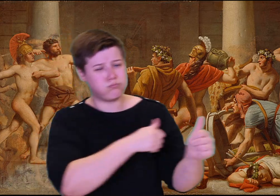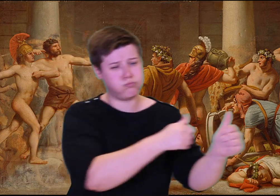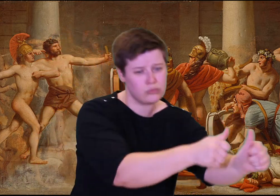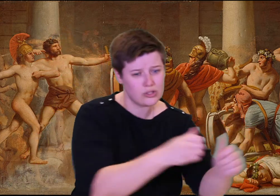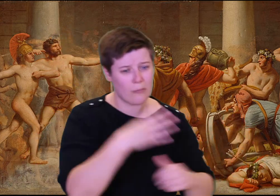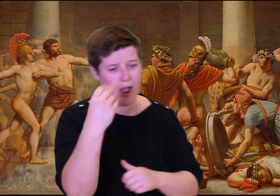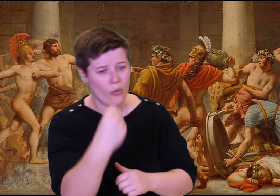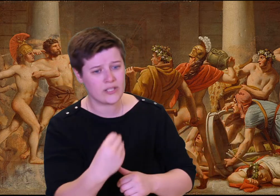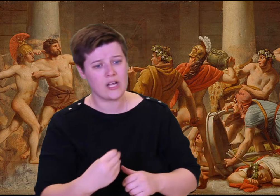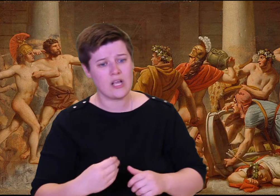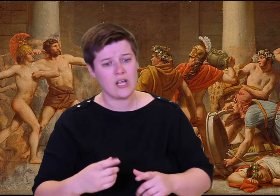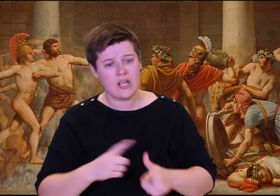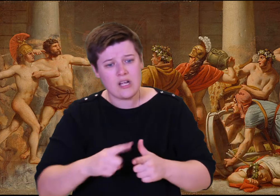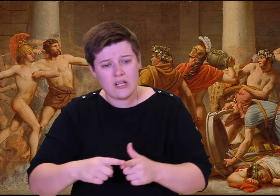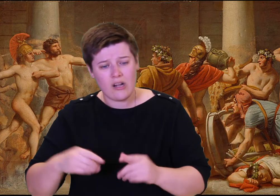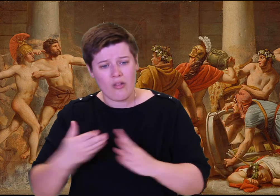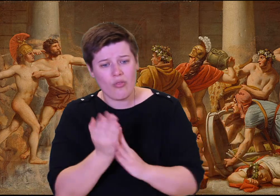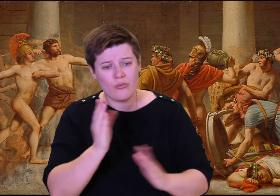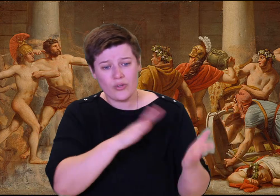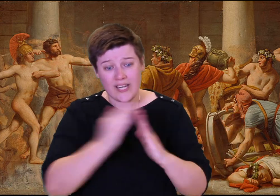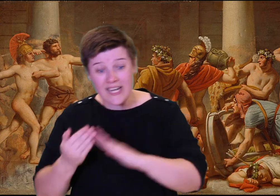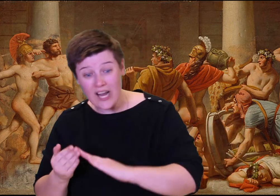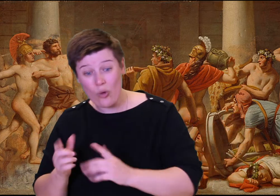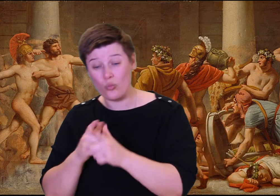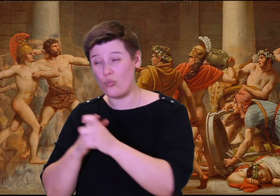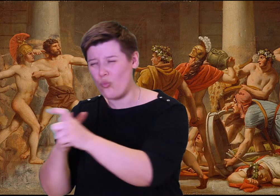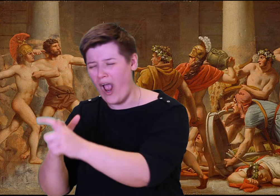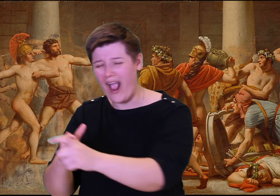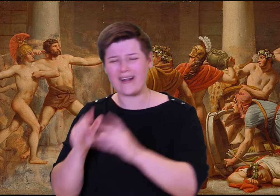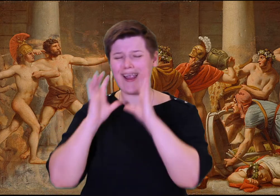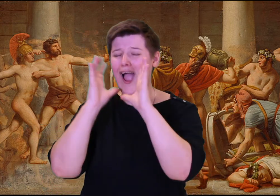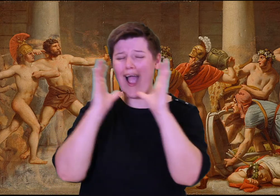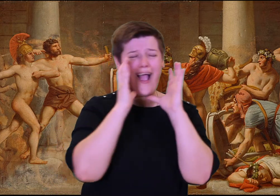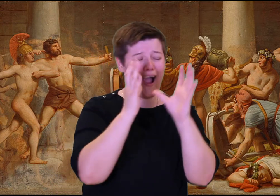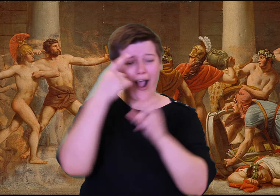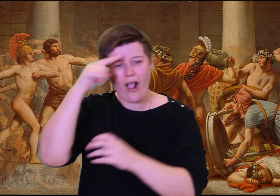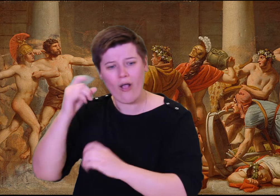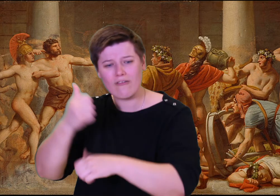whole inheritance, and even more, I will not keep my hands away from slaughter